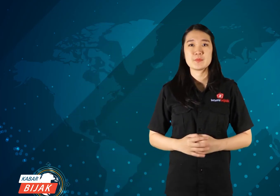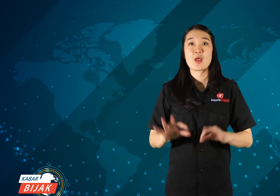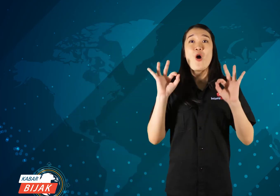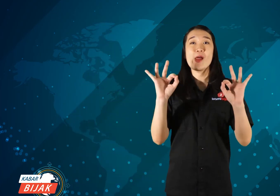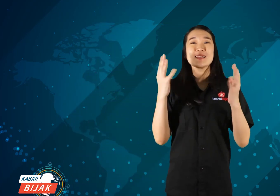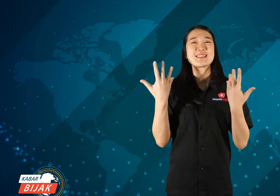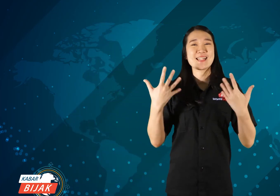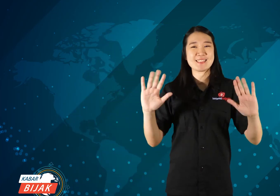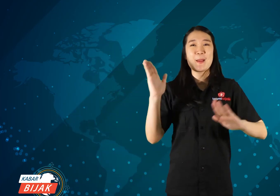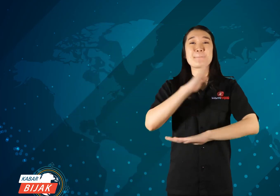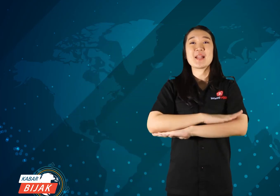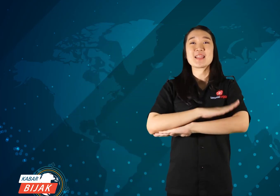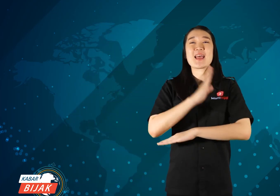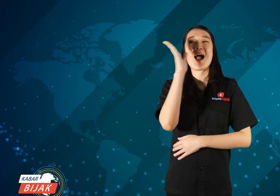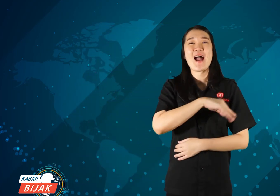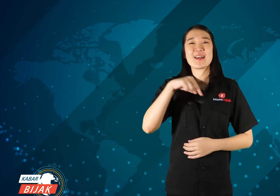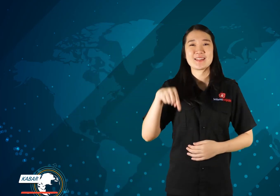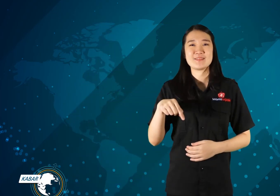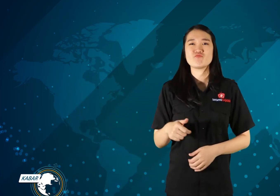OK, that's the news for today.